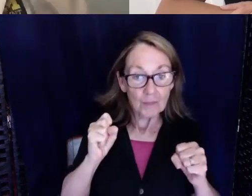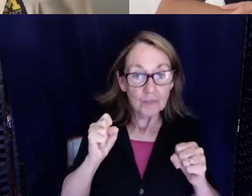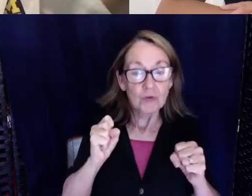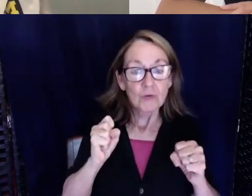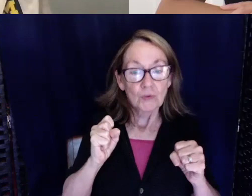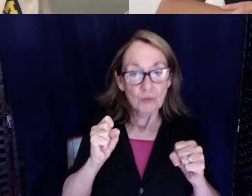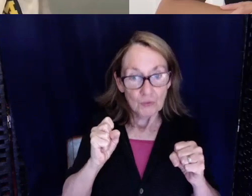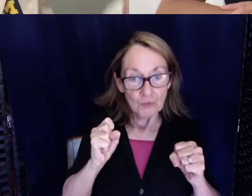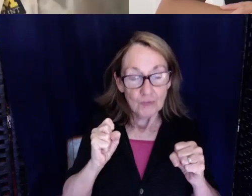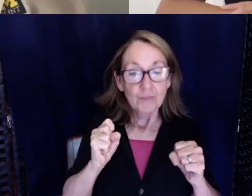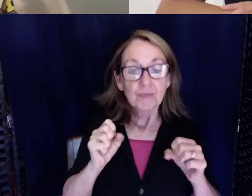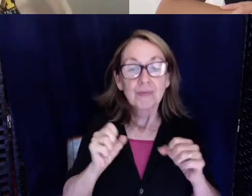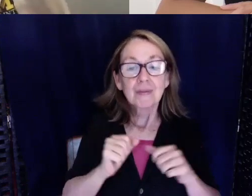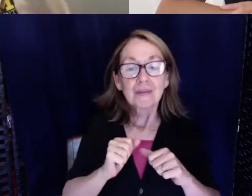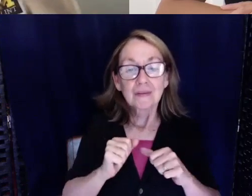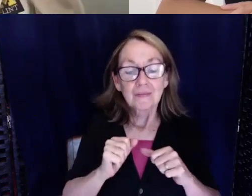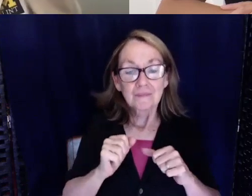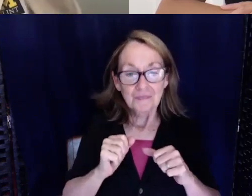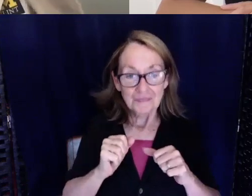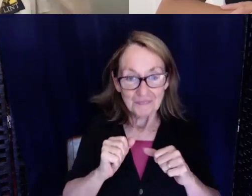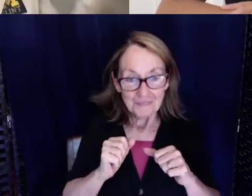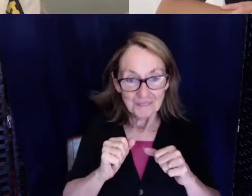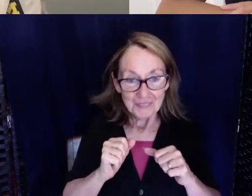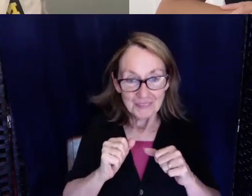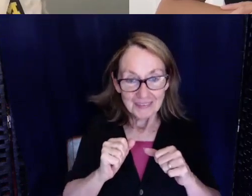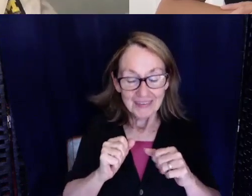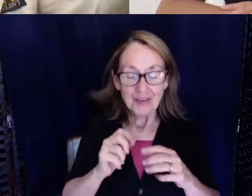have to take my hearing aids out to put them in and then take that off with my hearing